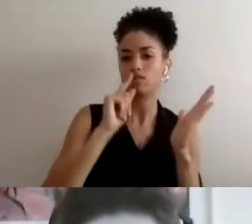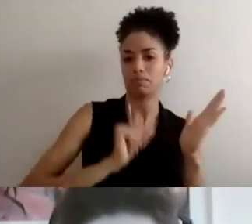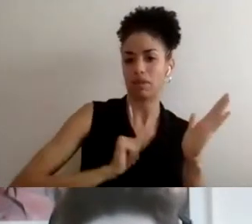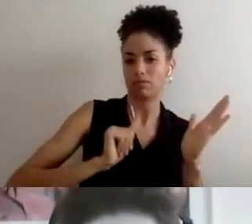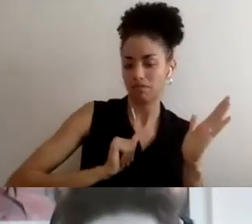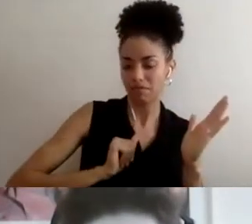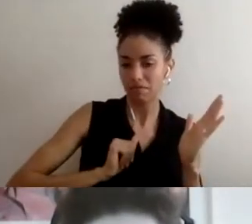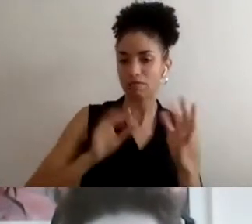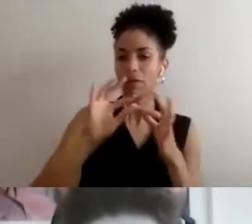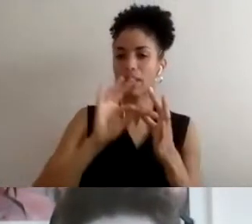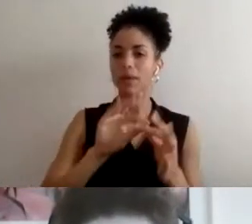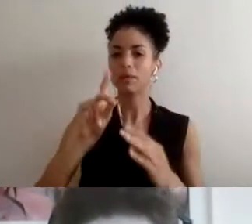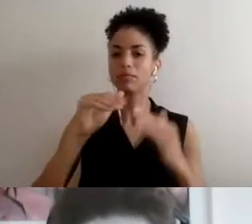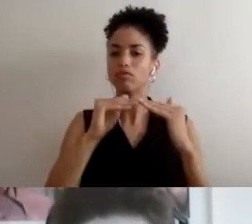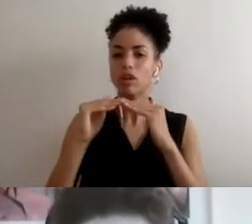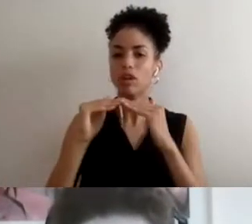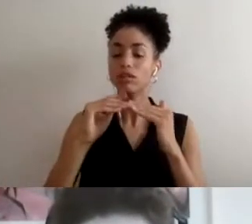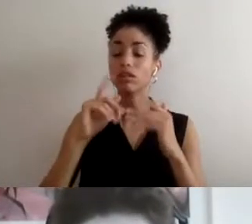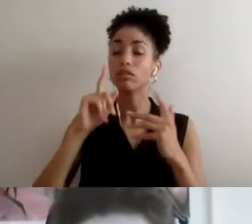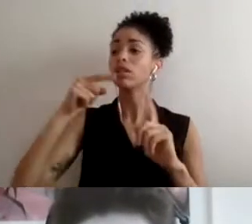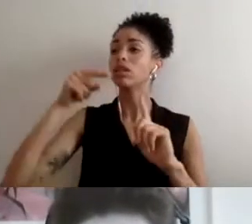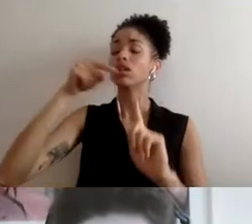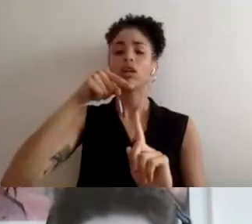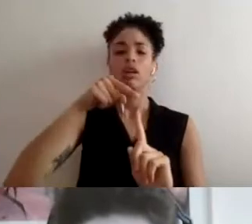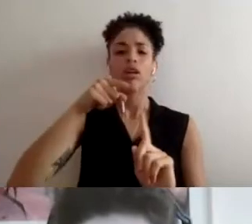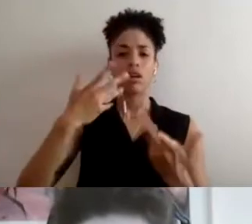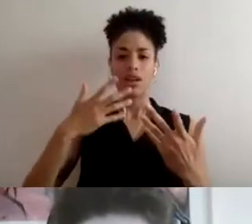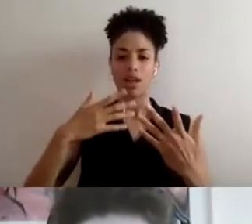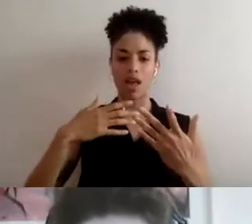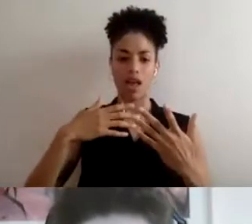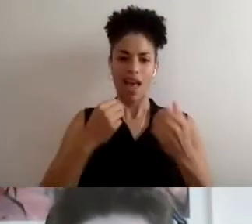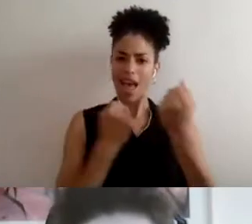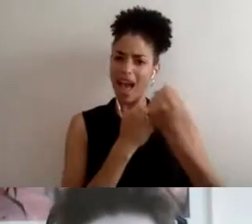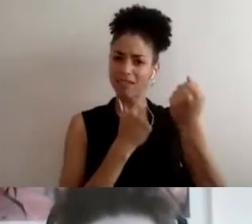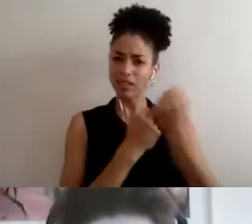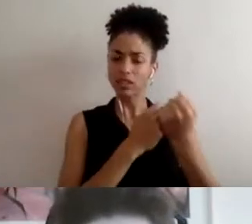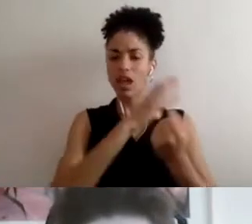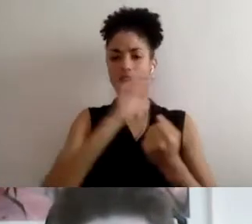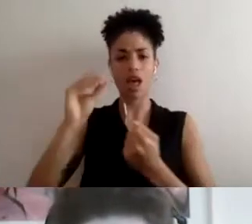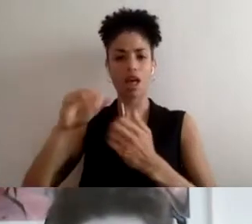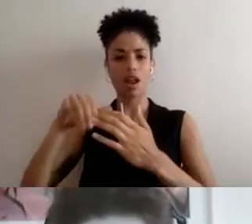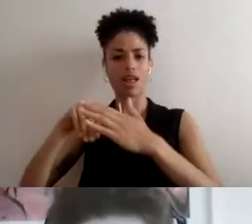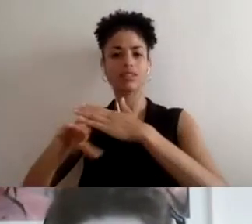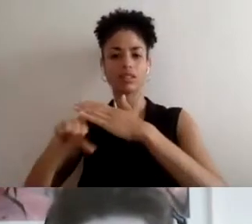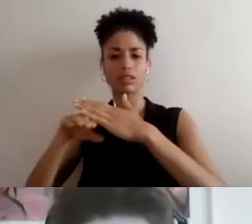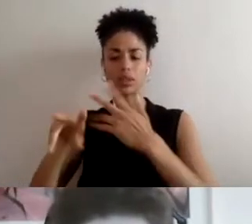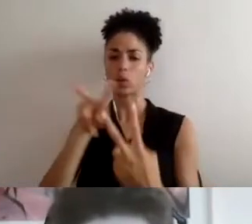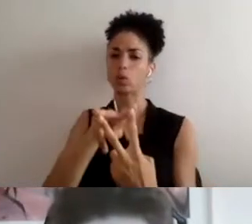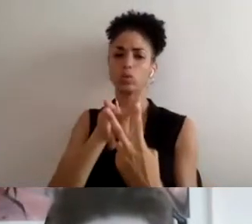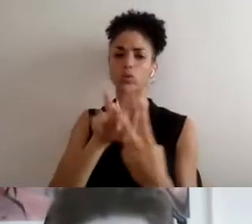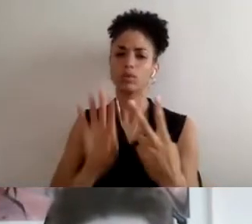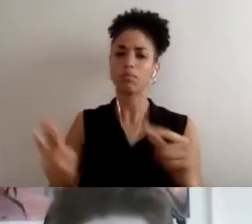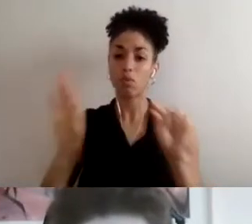And accessibility and that part of having justices the very basic.